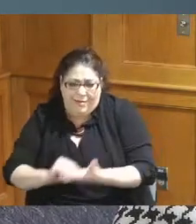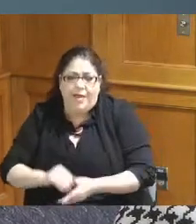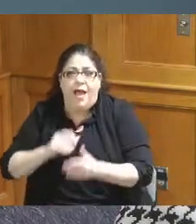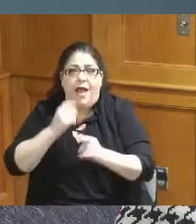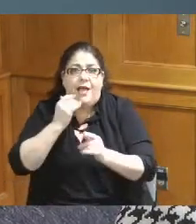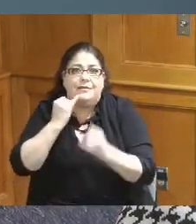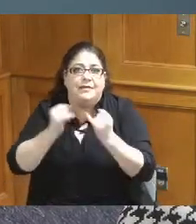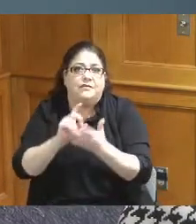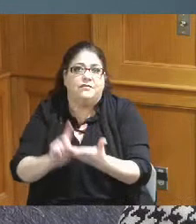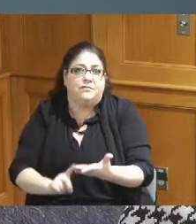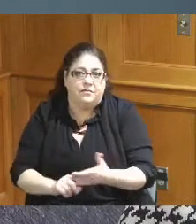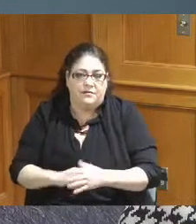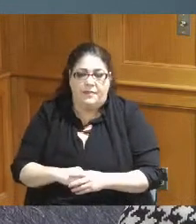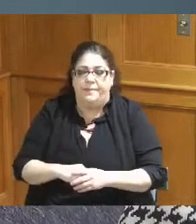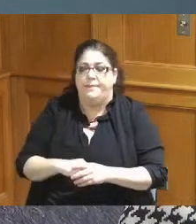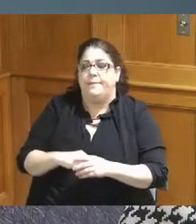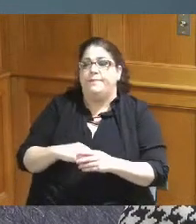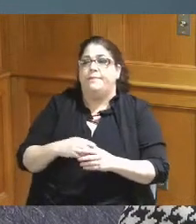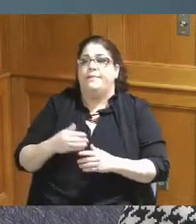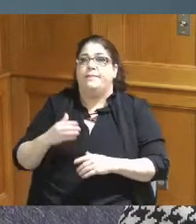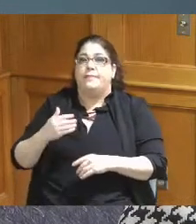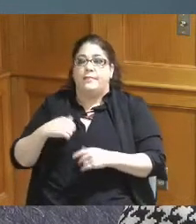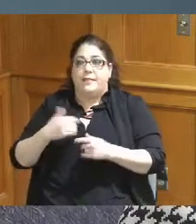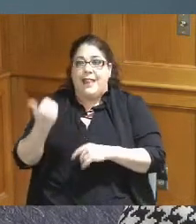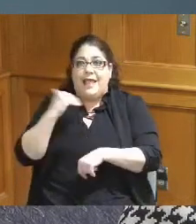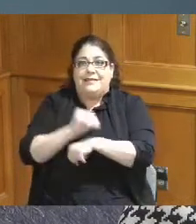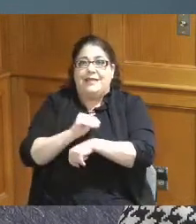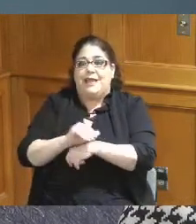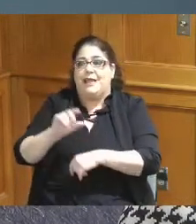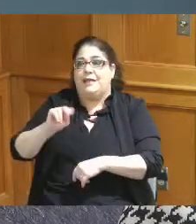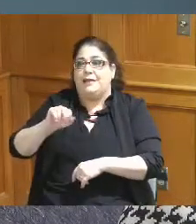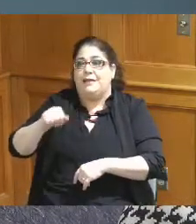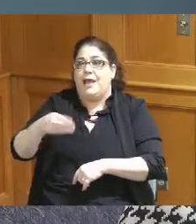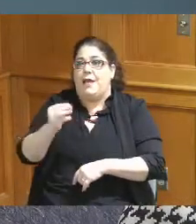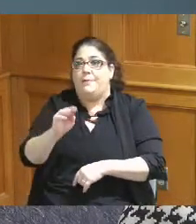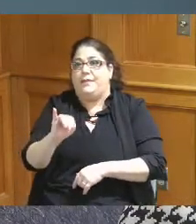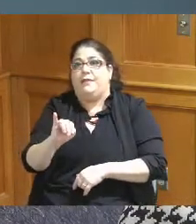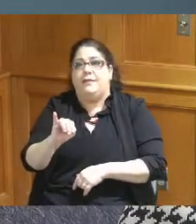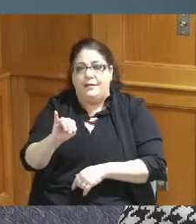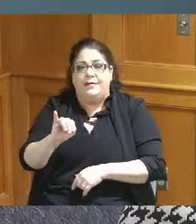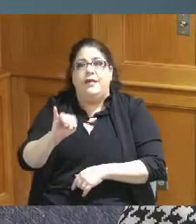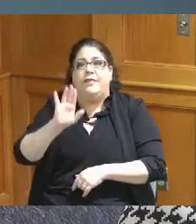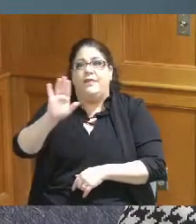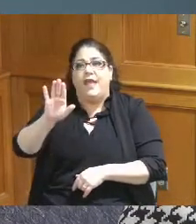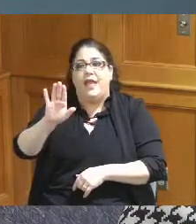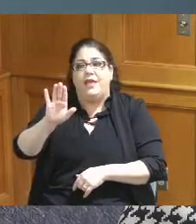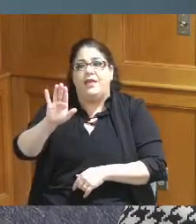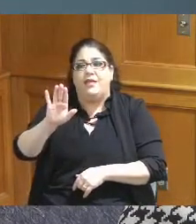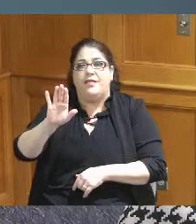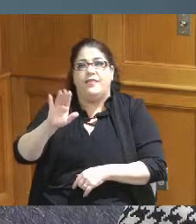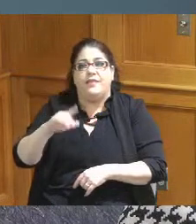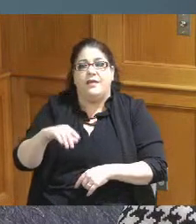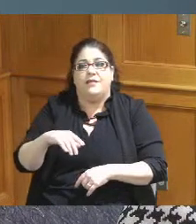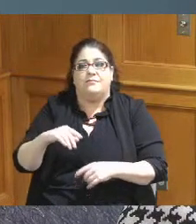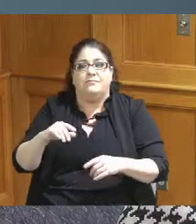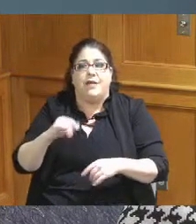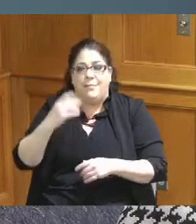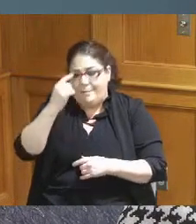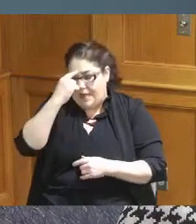last night I was a speaker at the NAMI National Alliance of mental health mental illness with